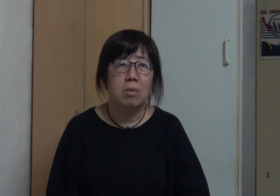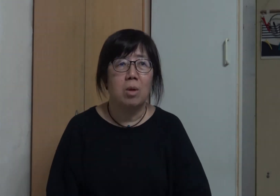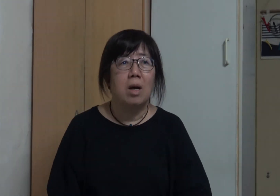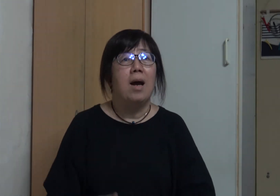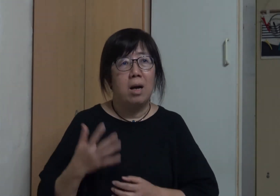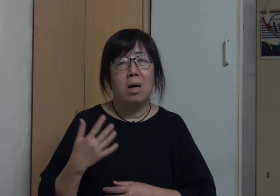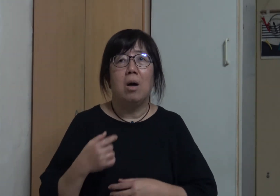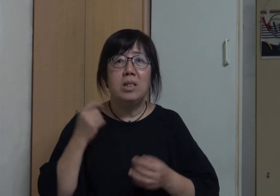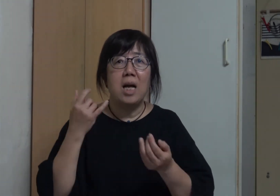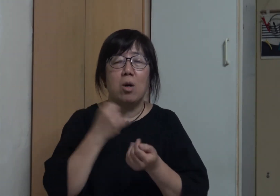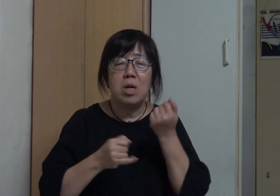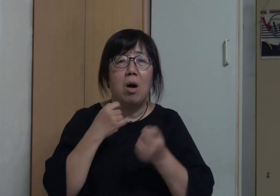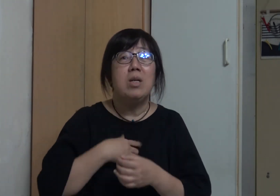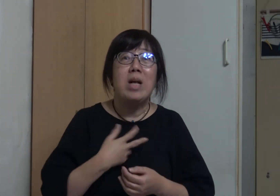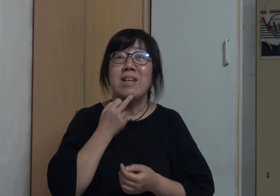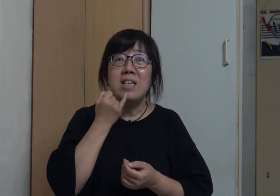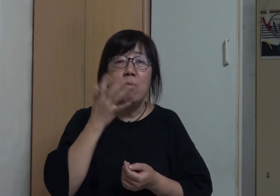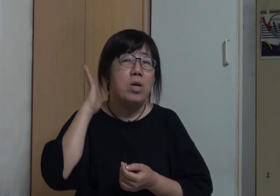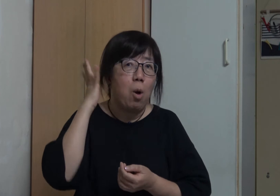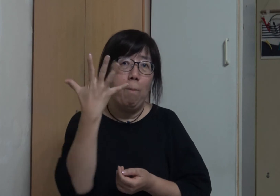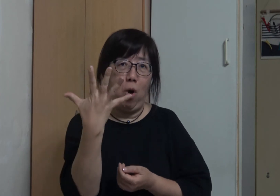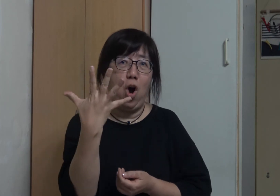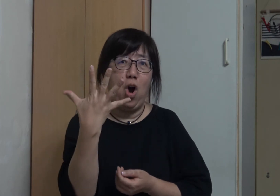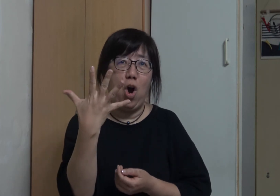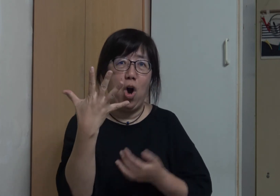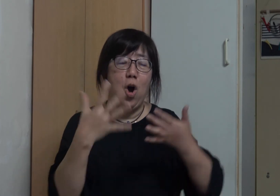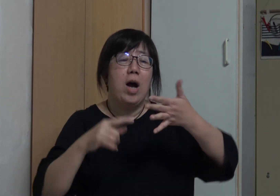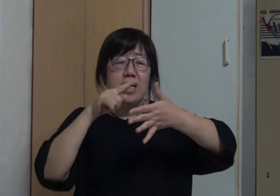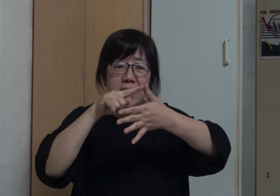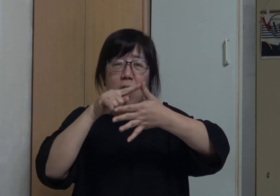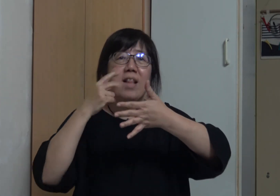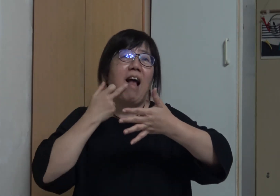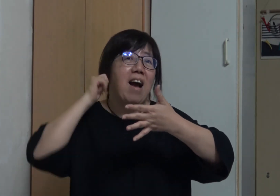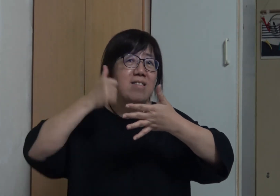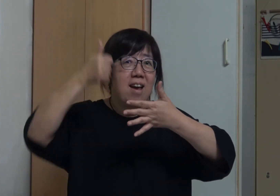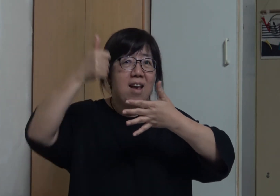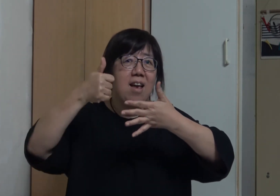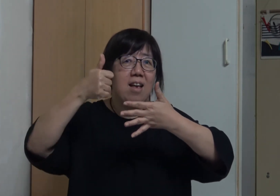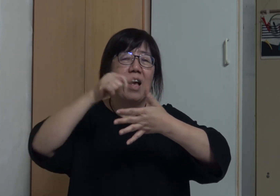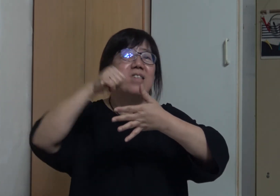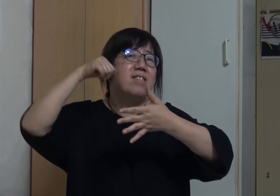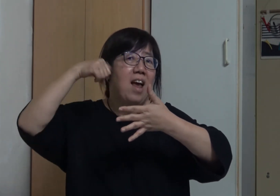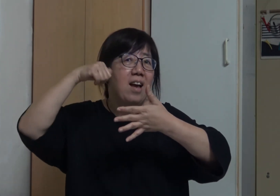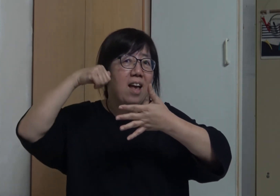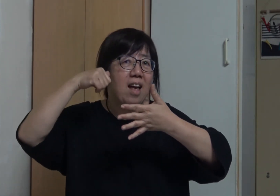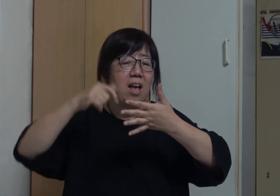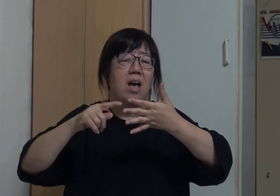I have four siblings My eldest sister has normal hearing